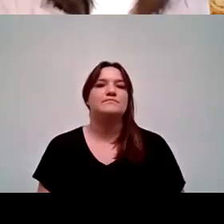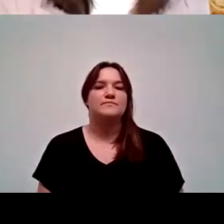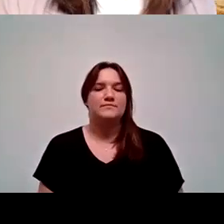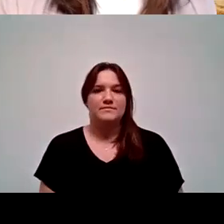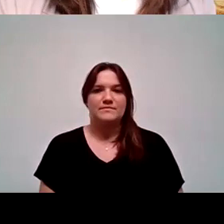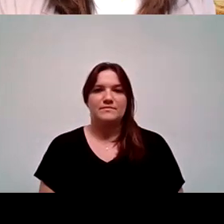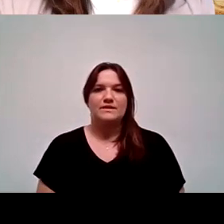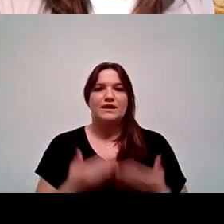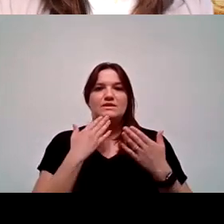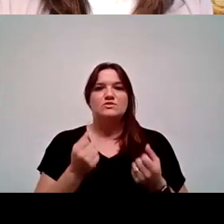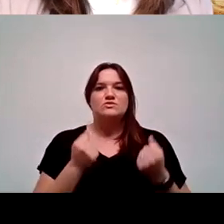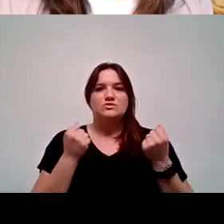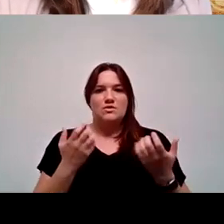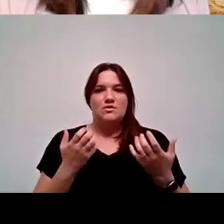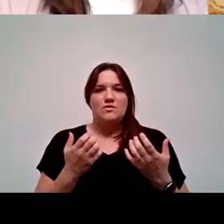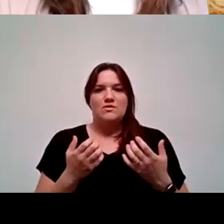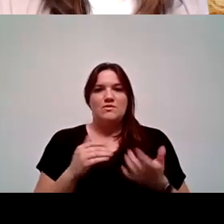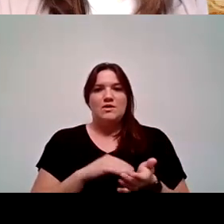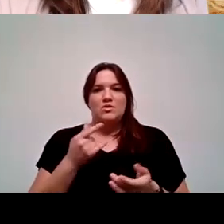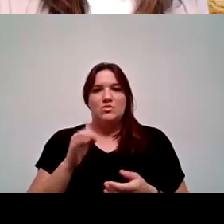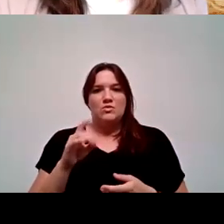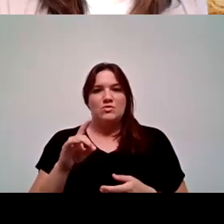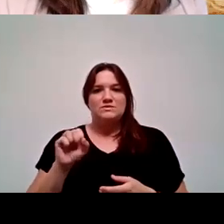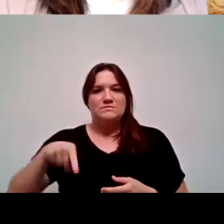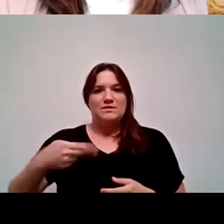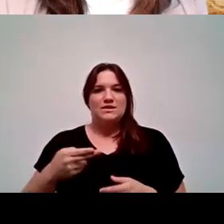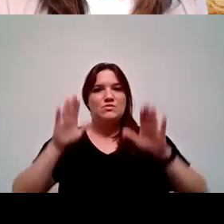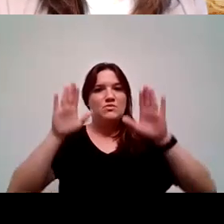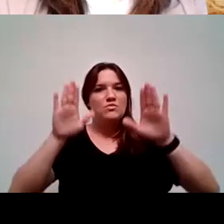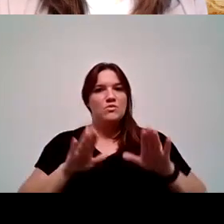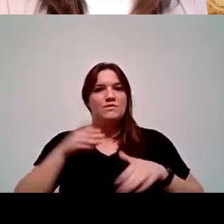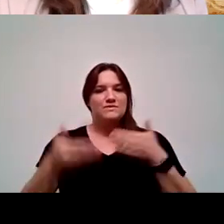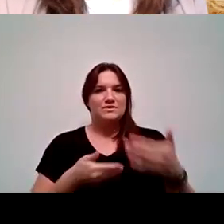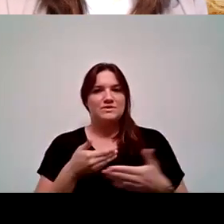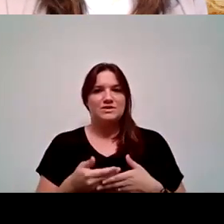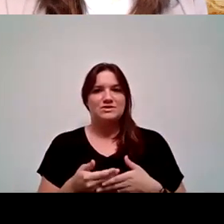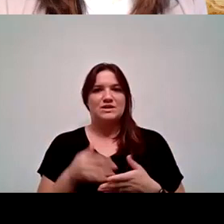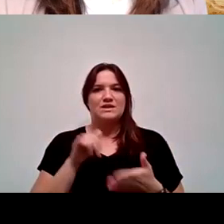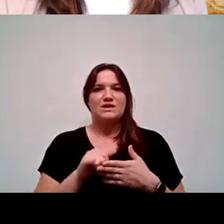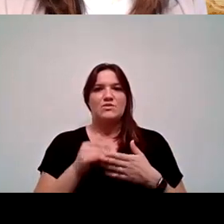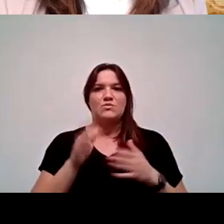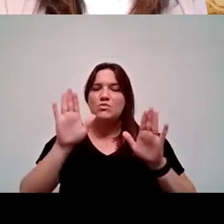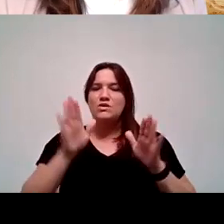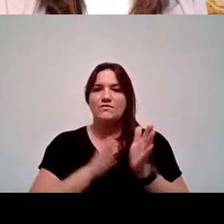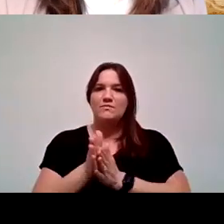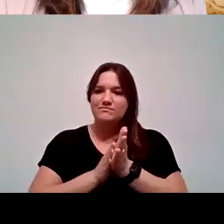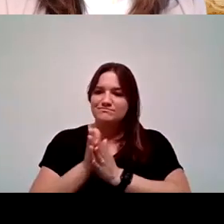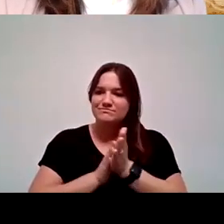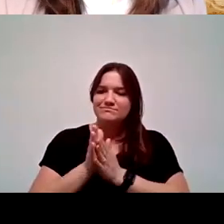Thank you so much, Dr. Goldsmith, for that wonderful introduction and that wonderful motivation to be active listeners